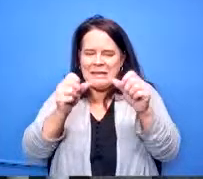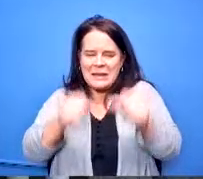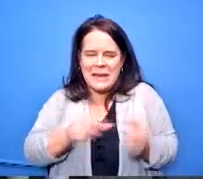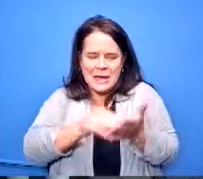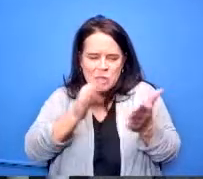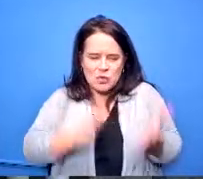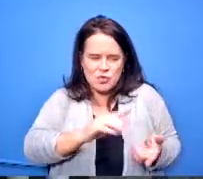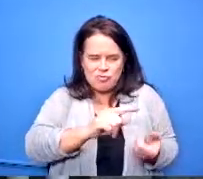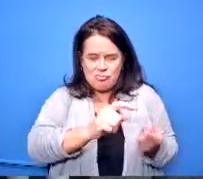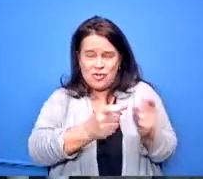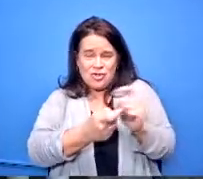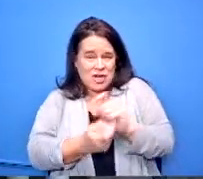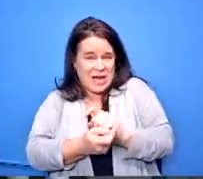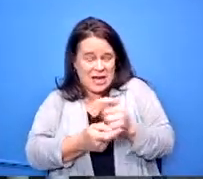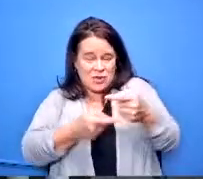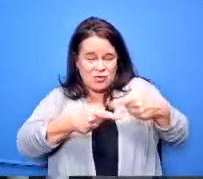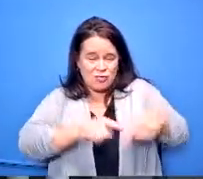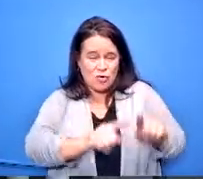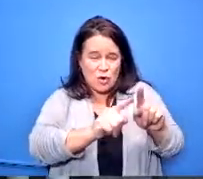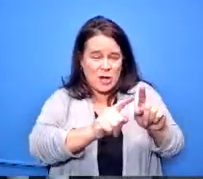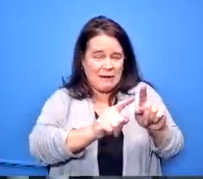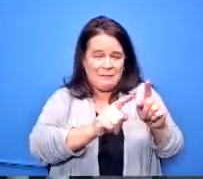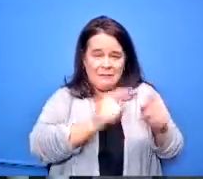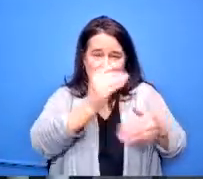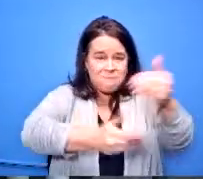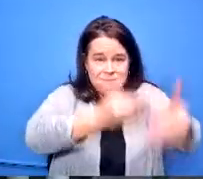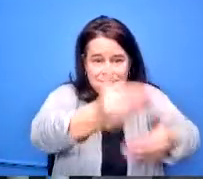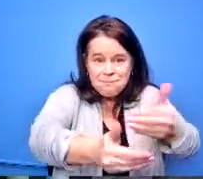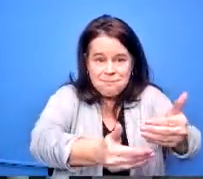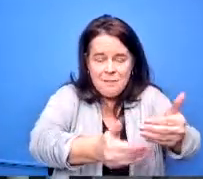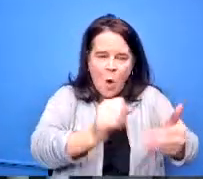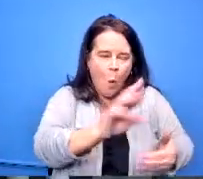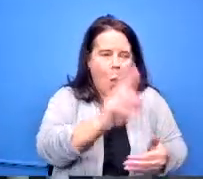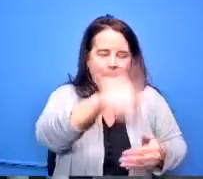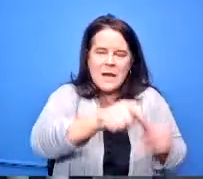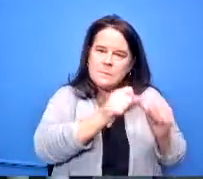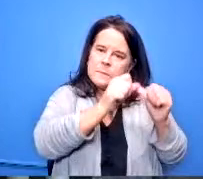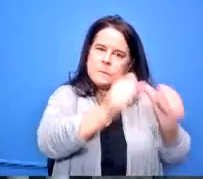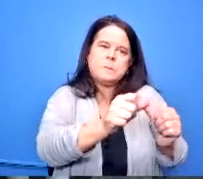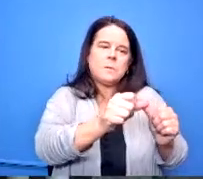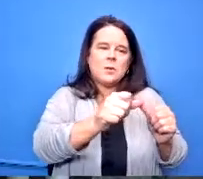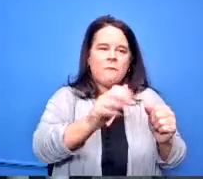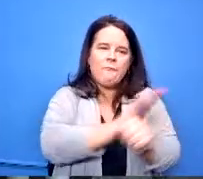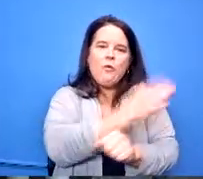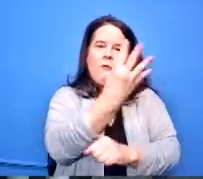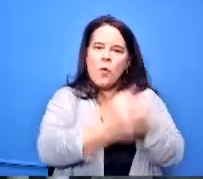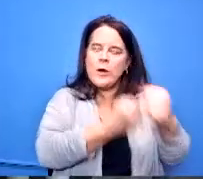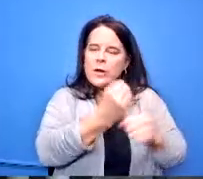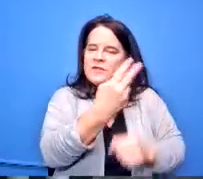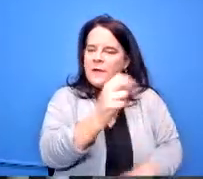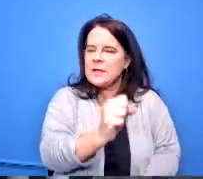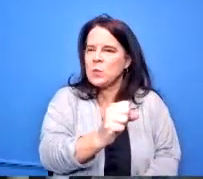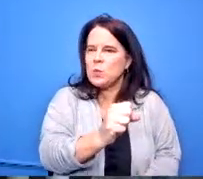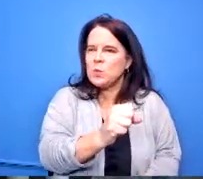of or do they got to stick to that path that whole high school experience i know that was a